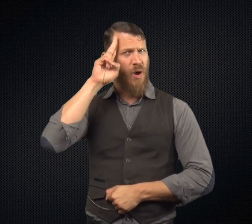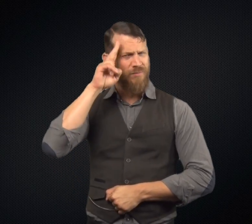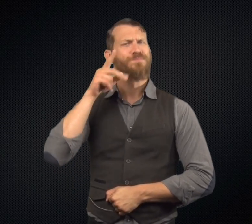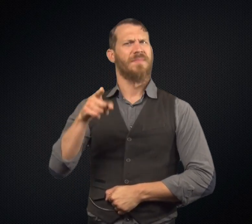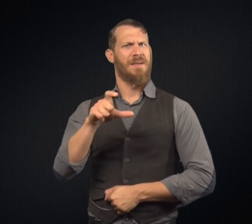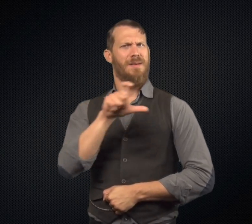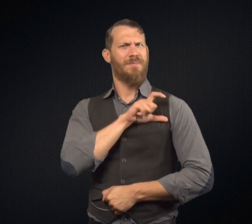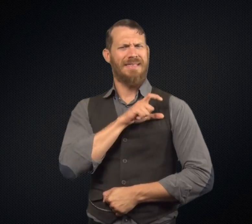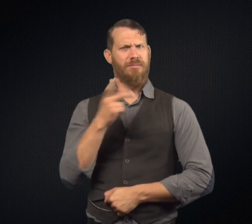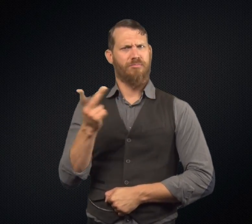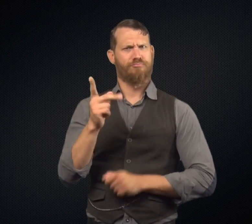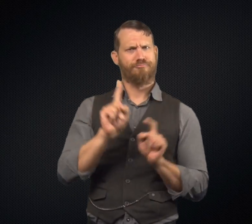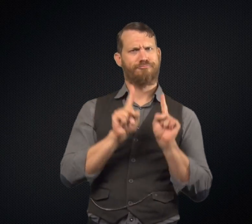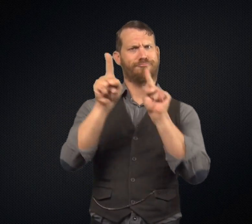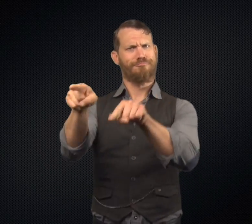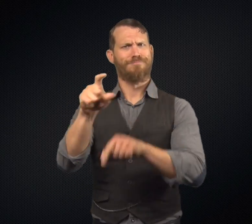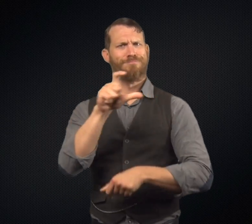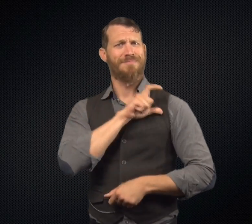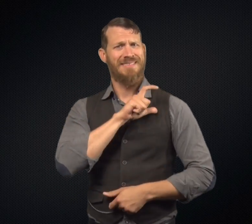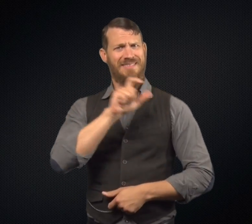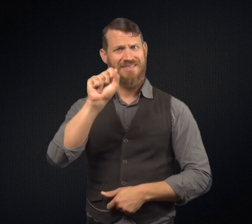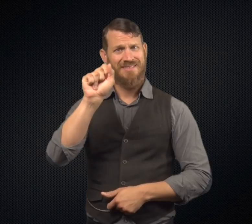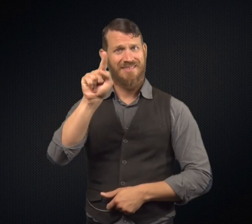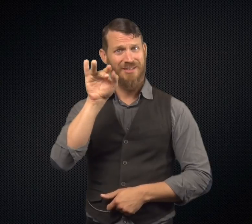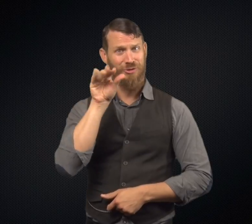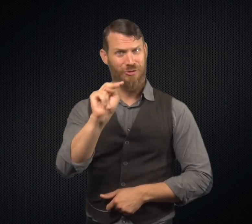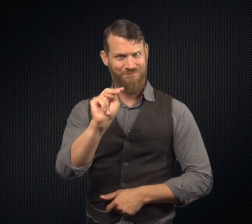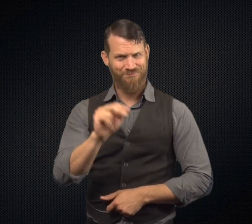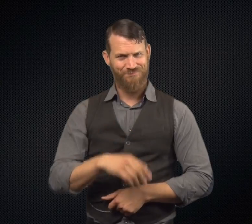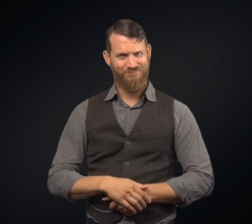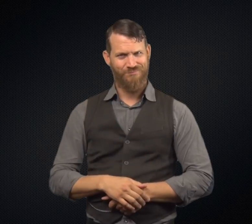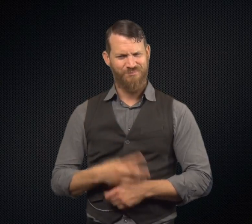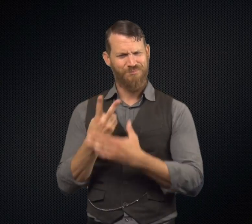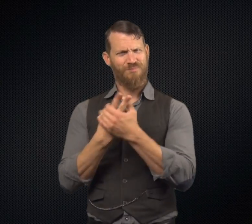Mr. Utterson and the detective went back to the police station.